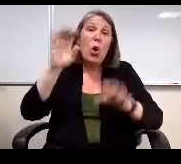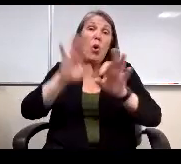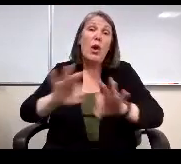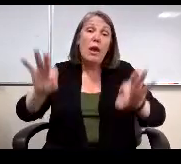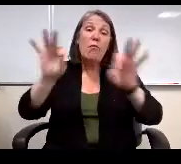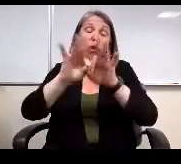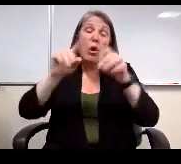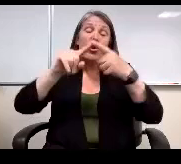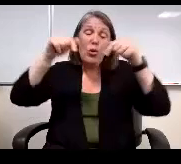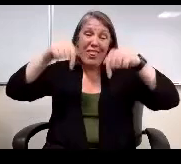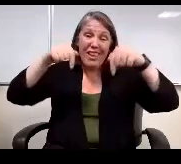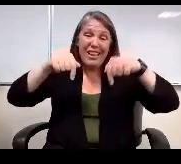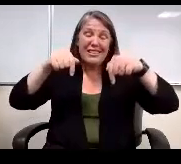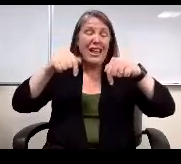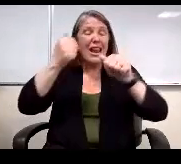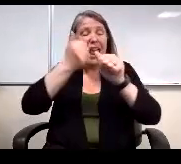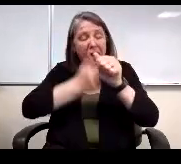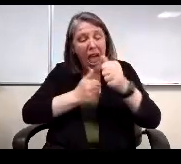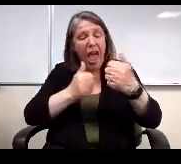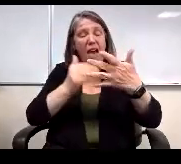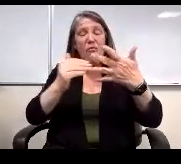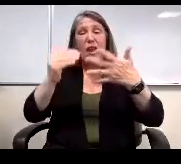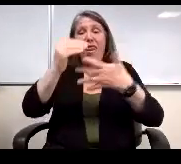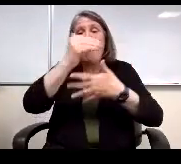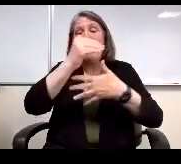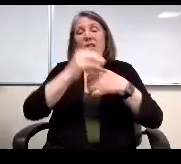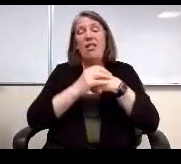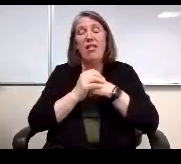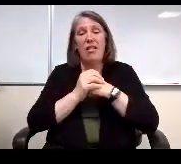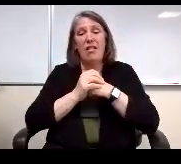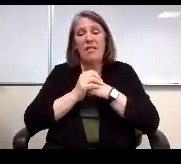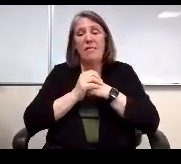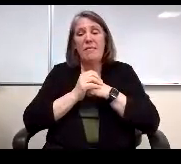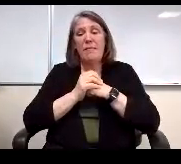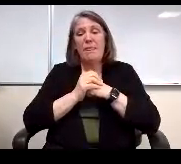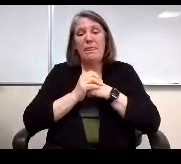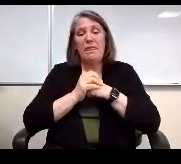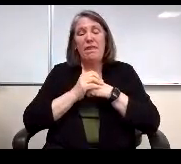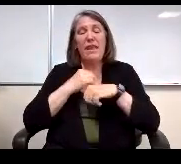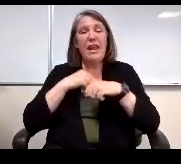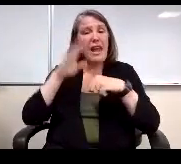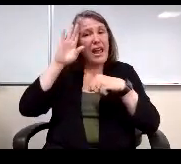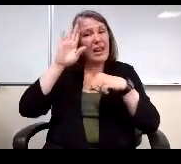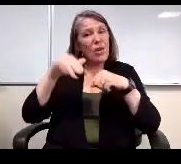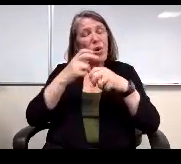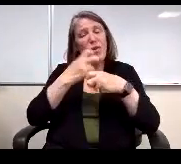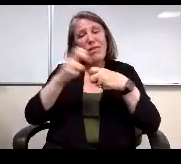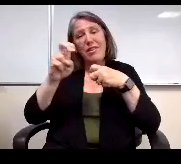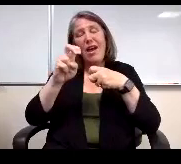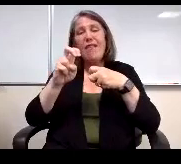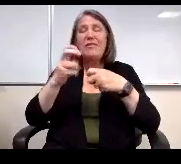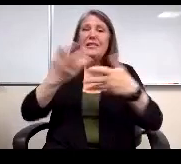this equation at every level and. I I know it's tough to get them engaged,